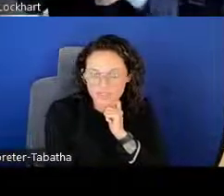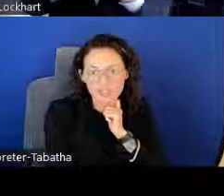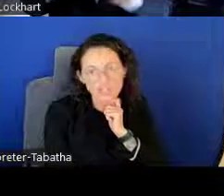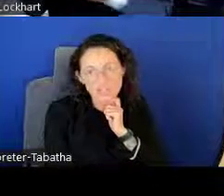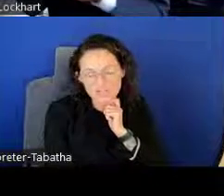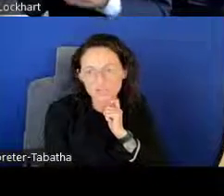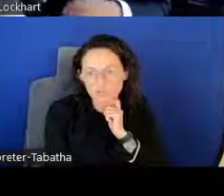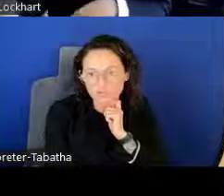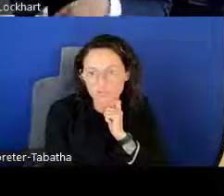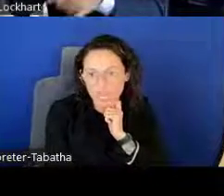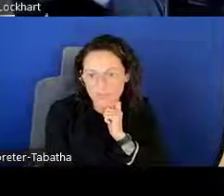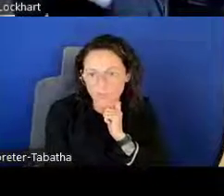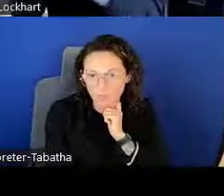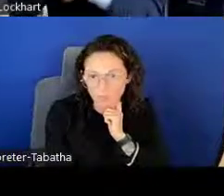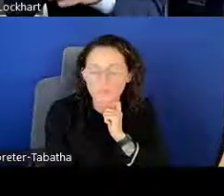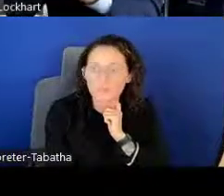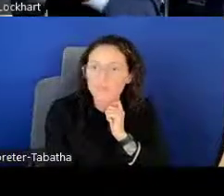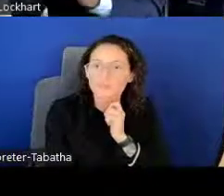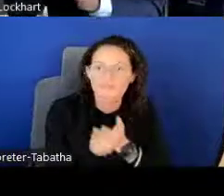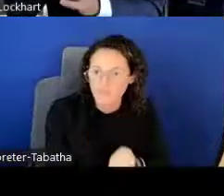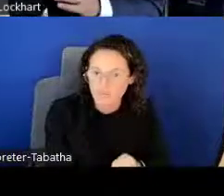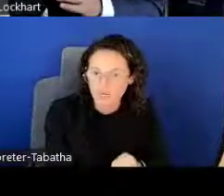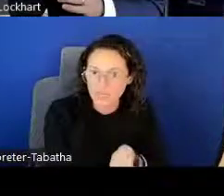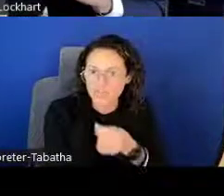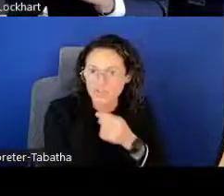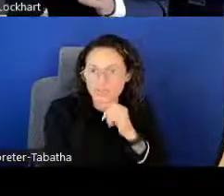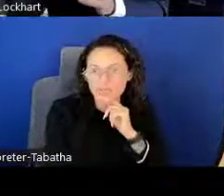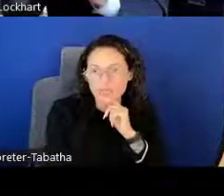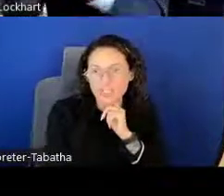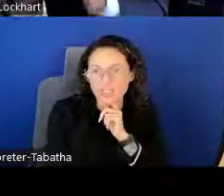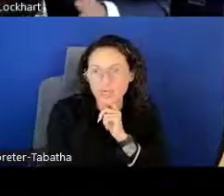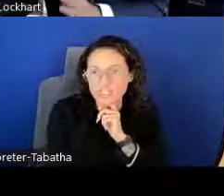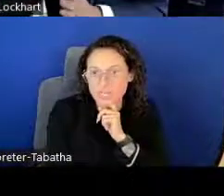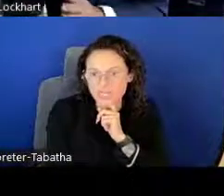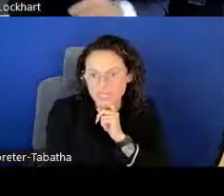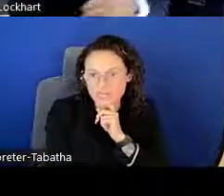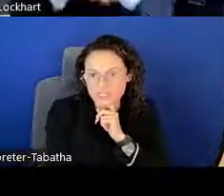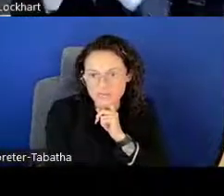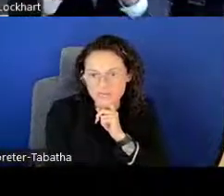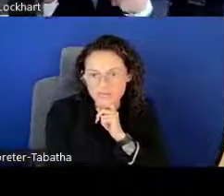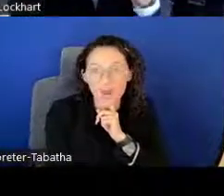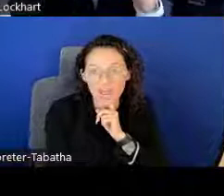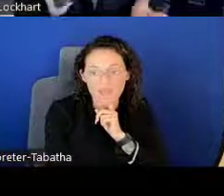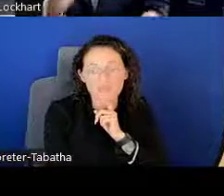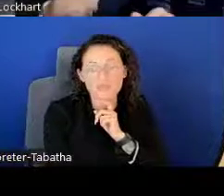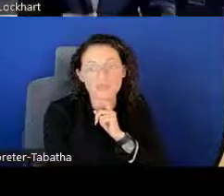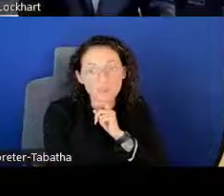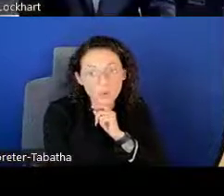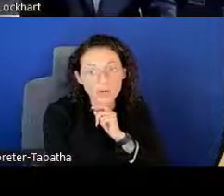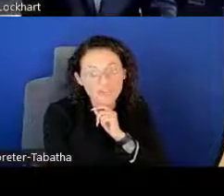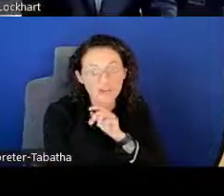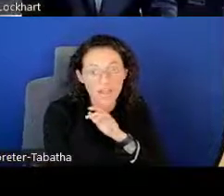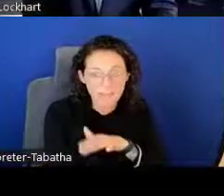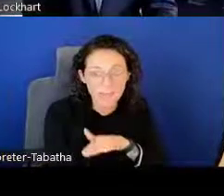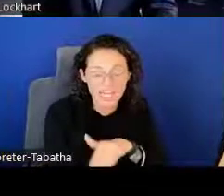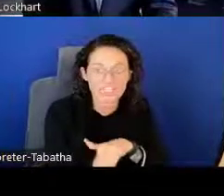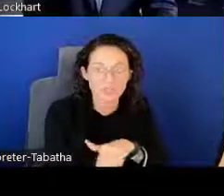So the Division of Loan Repayment will analyze all the information, loan documents. However, the reviewer of your application